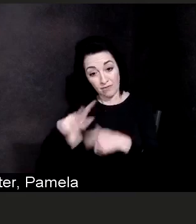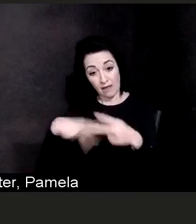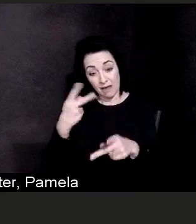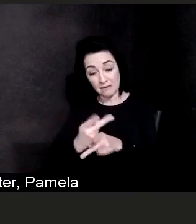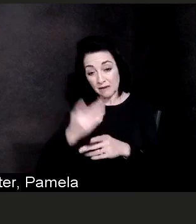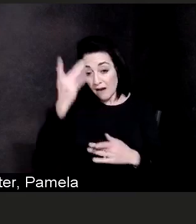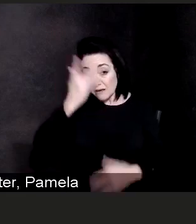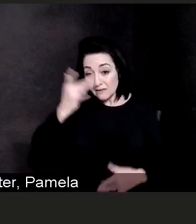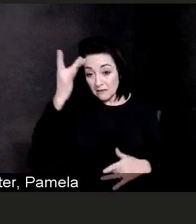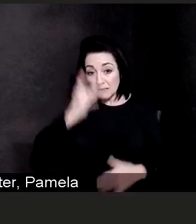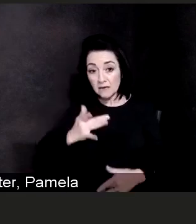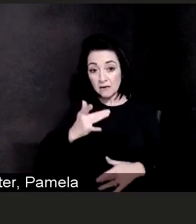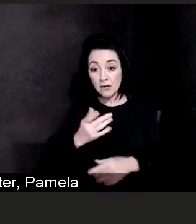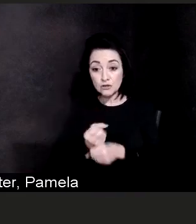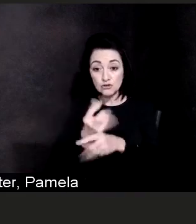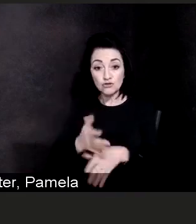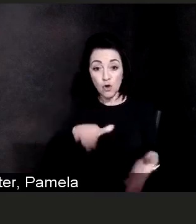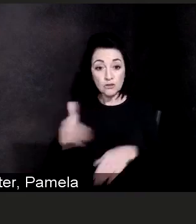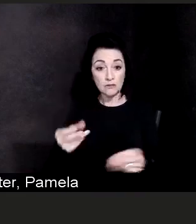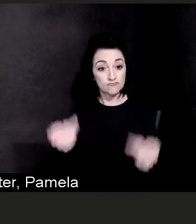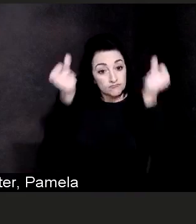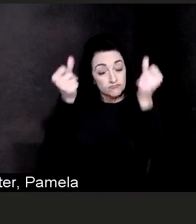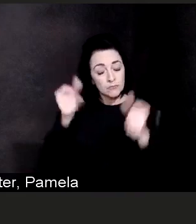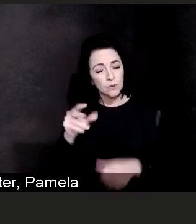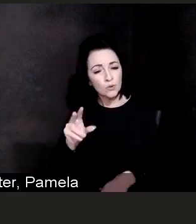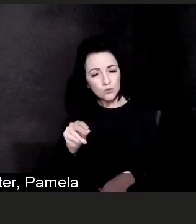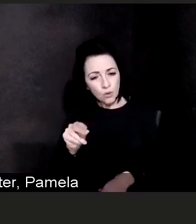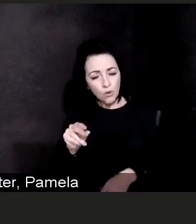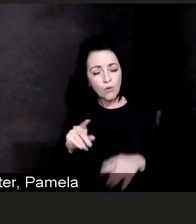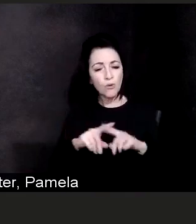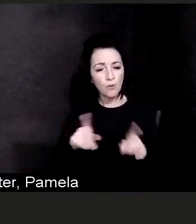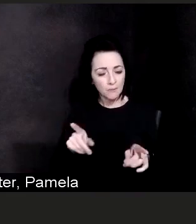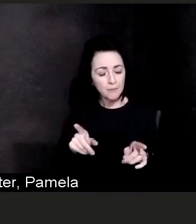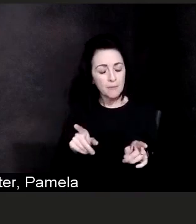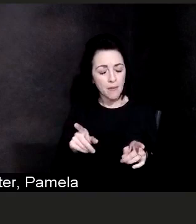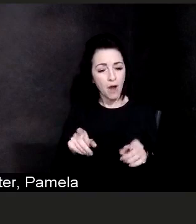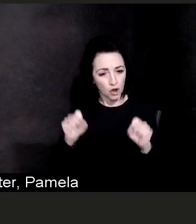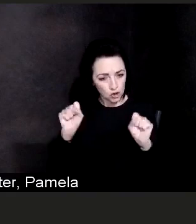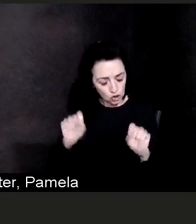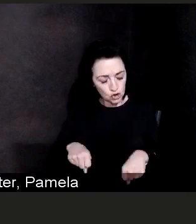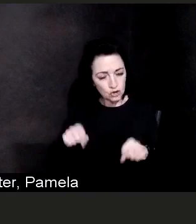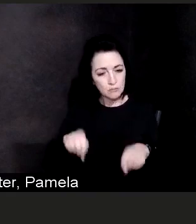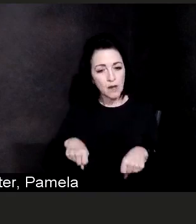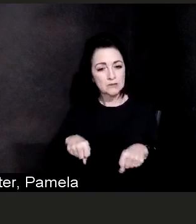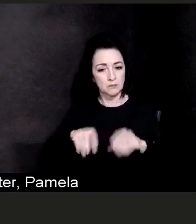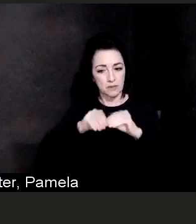which means that just from sheer numbers there will be more people that require hospitalization